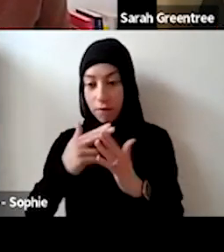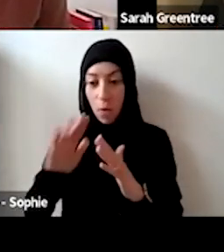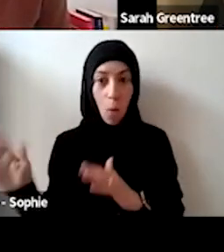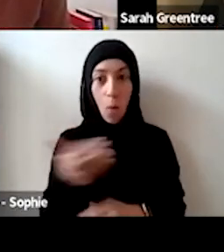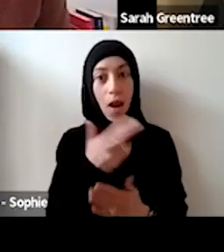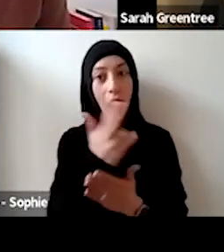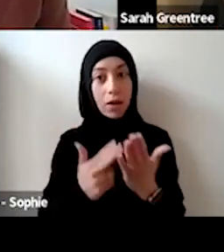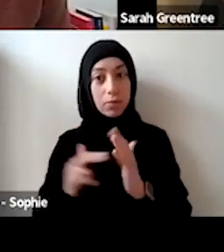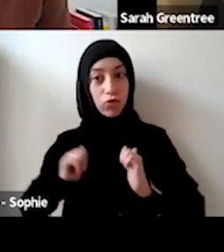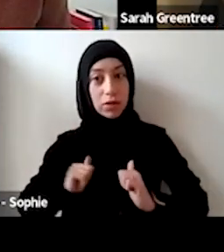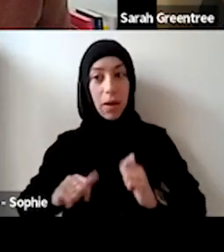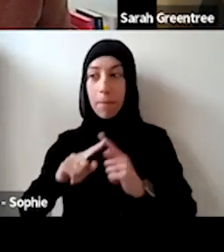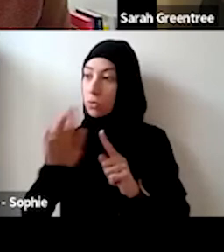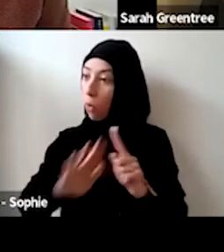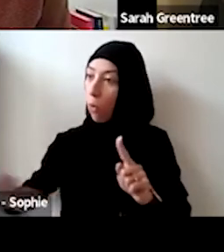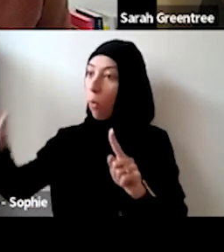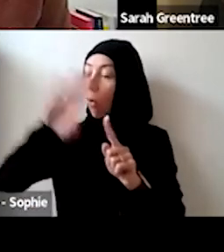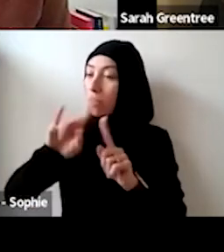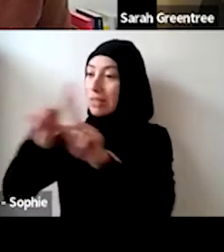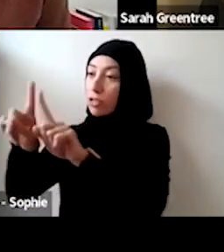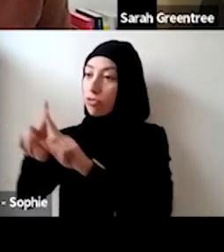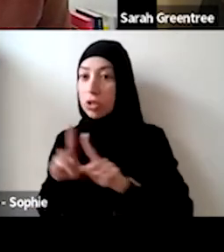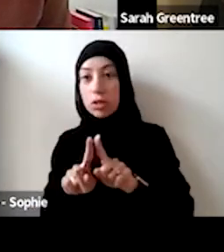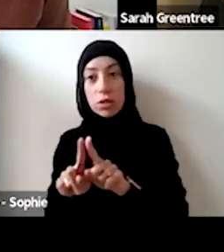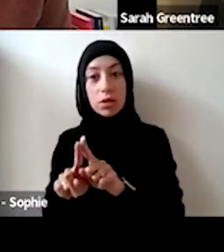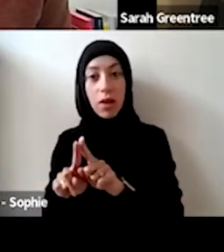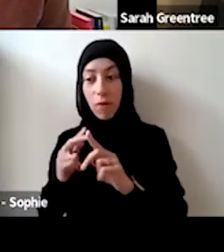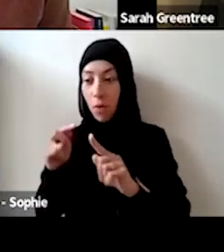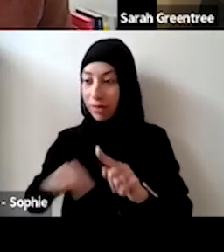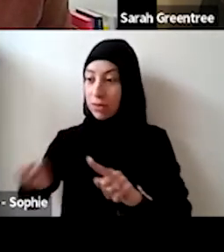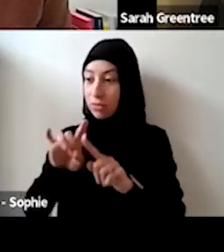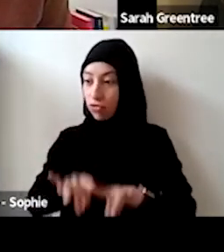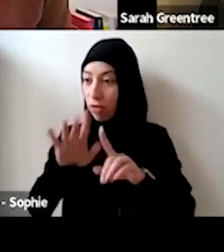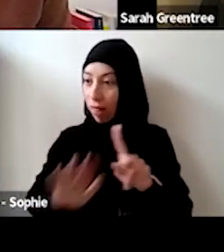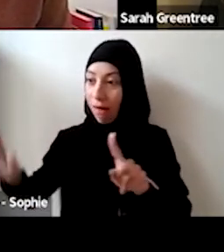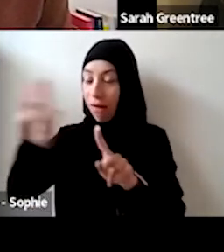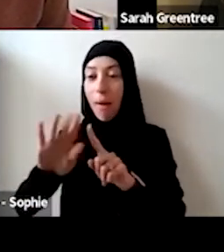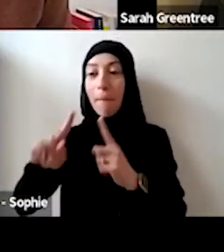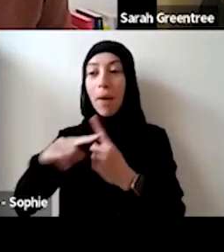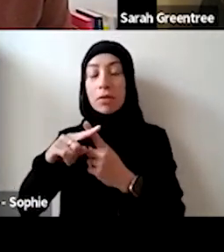practice, and the geographic range of the country and particular areas of practice and of interest as well. The spread of applications across geographic range of this of this country, and also then